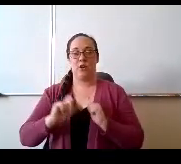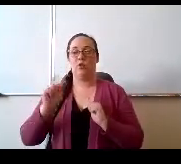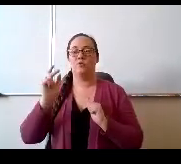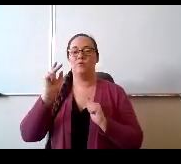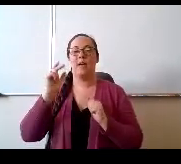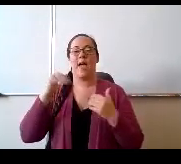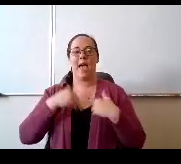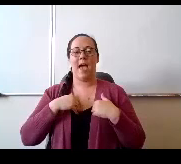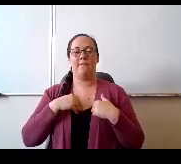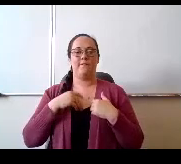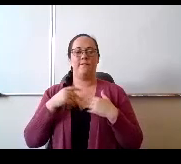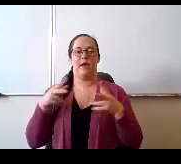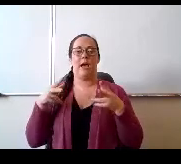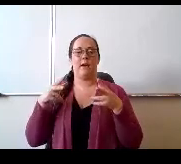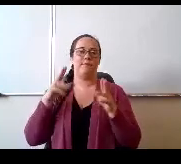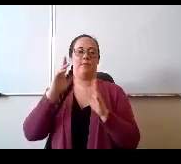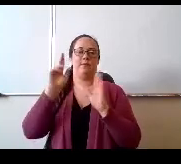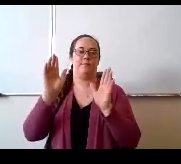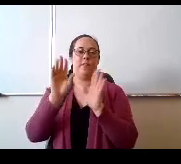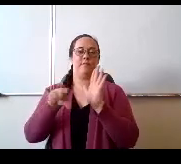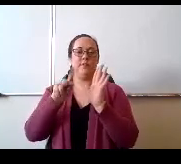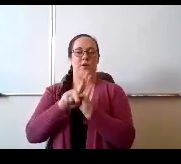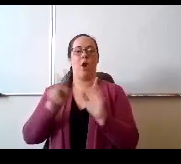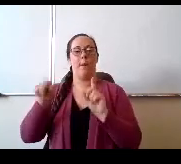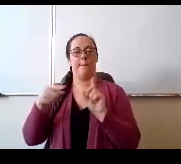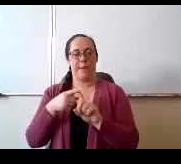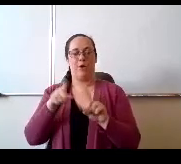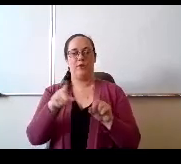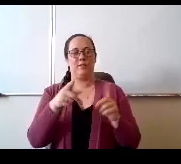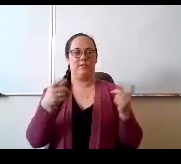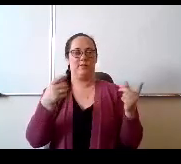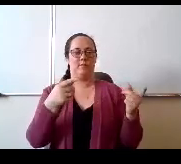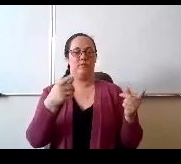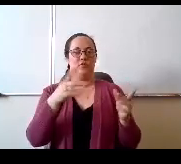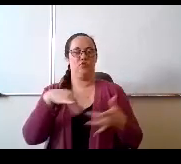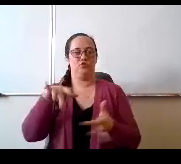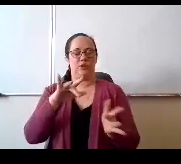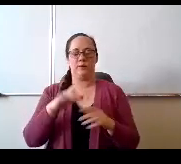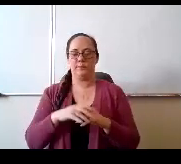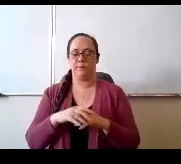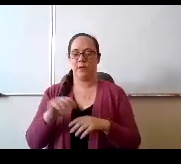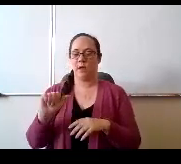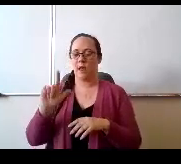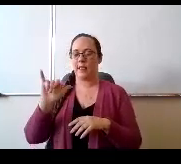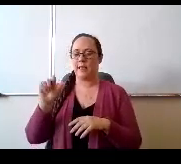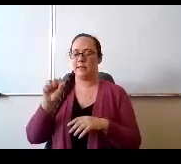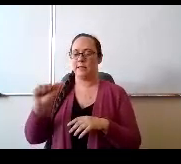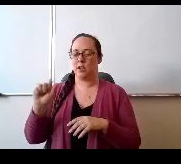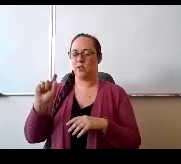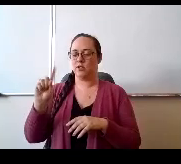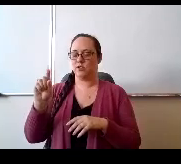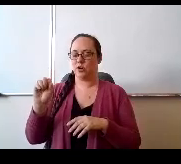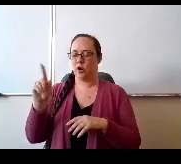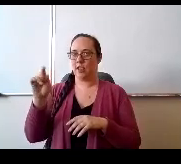virtual field trips tomorrow evening. Alyssa Darland, a second grader at Chinook Trail Elementary School,